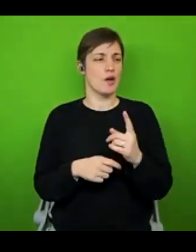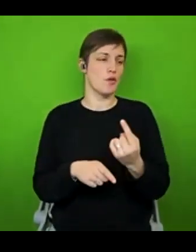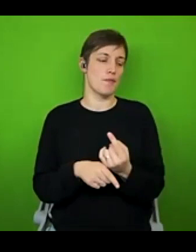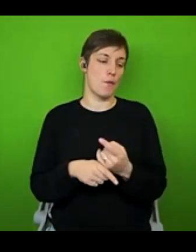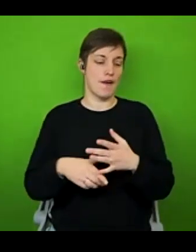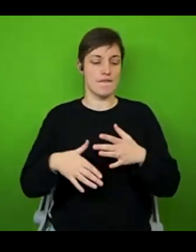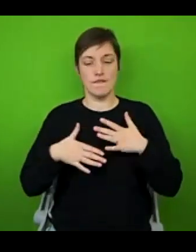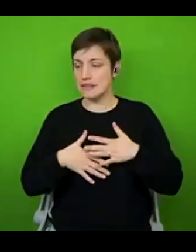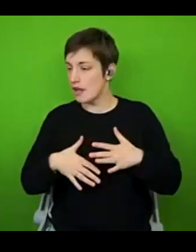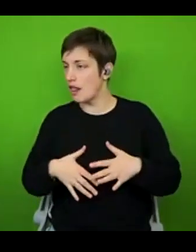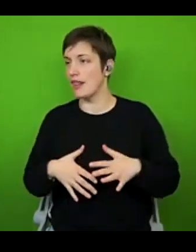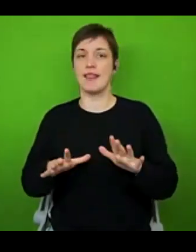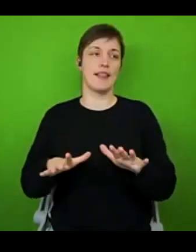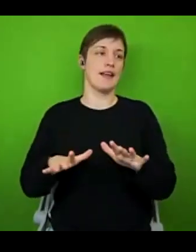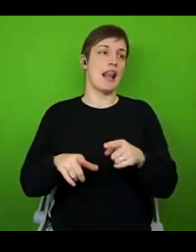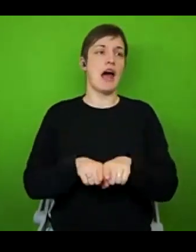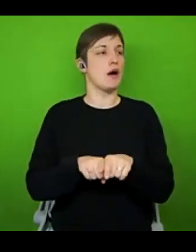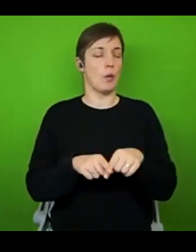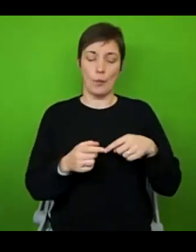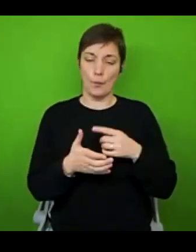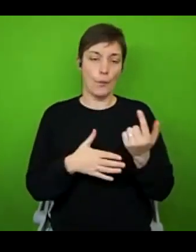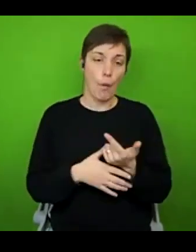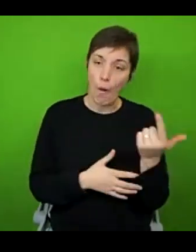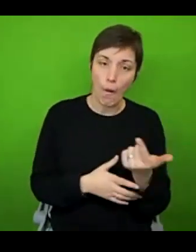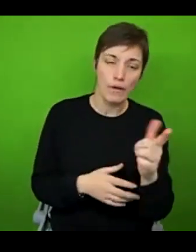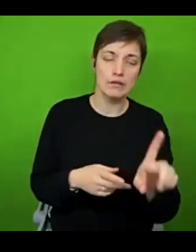walking distance, increasing your sitting up, doesn't have to be anything like that.